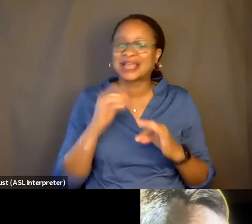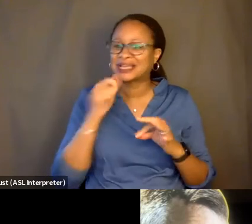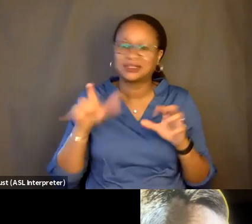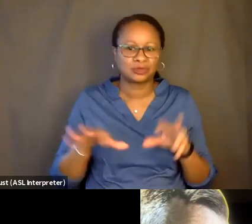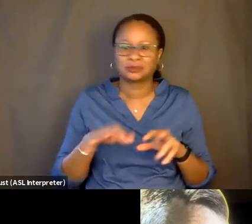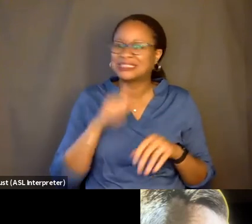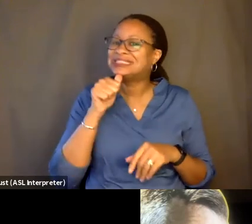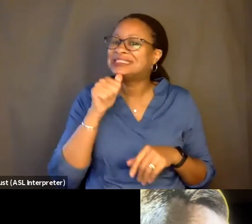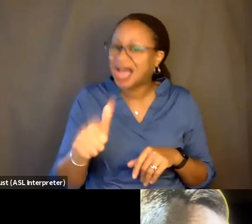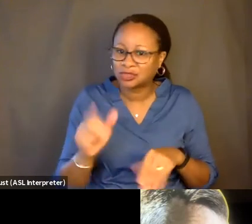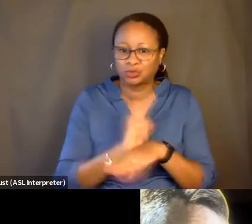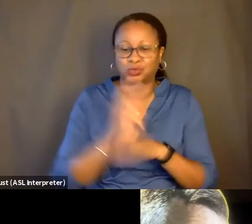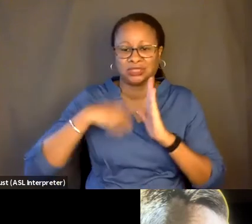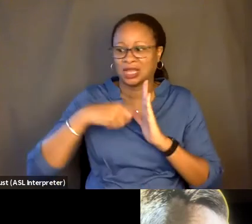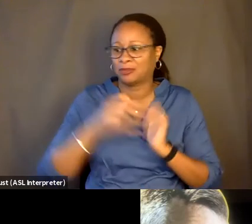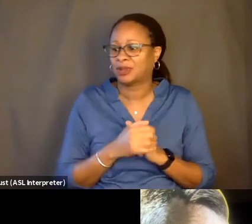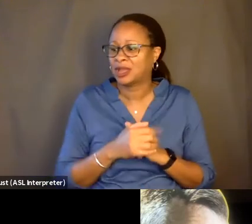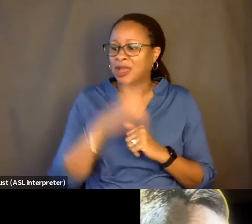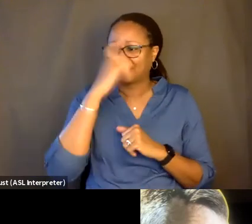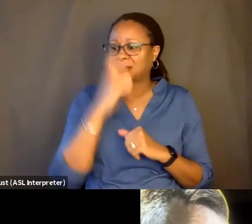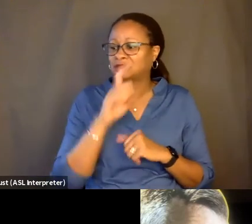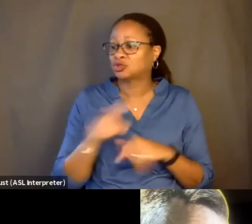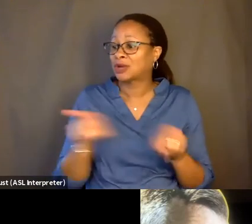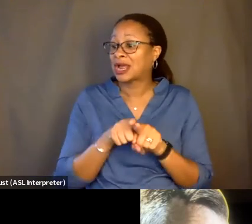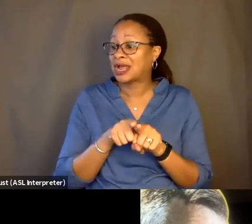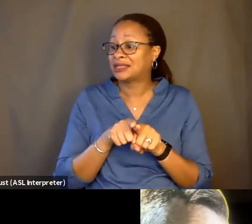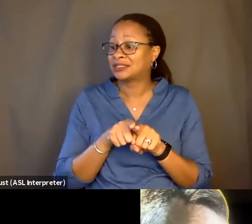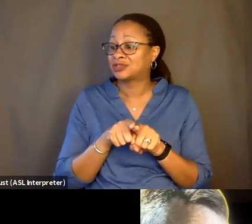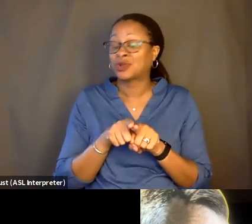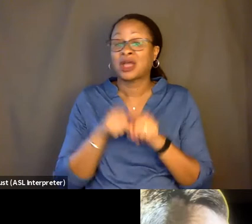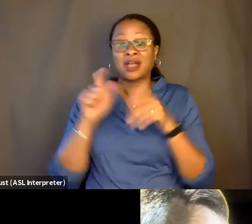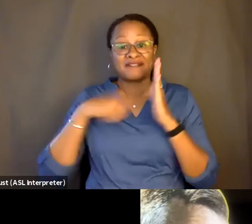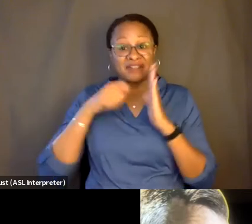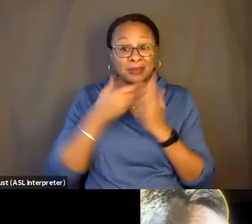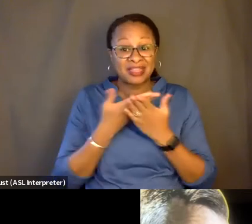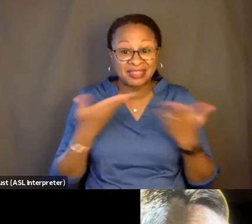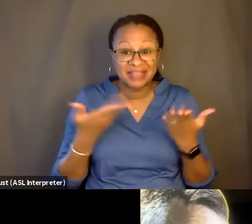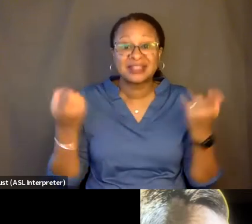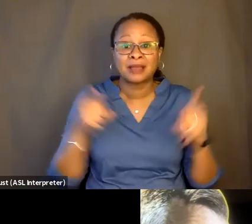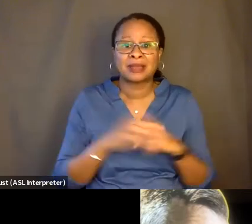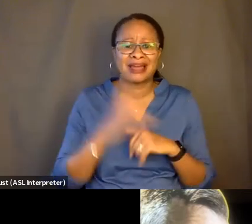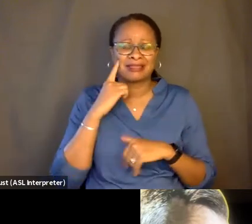I mean, when do you-- because I'm sure, as you're filming this, there are probably things that happened where you thought, I need to capture this,